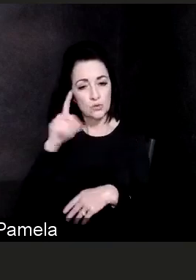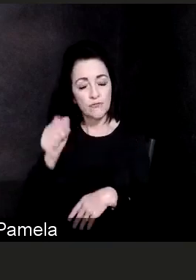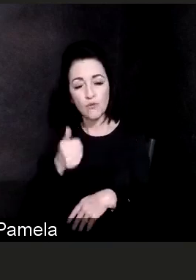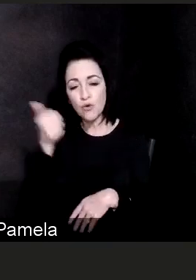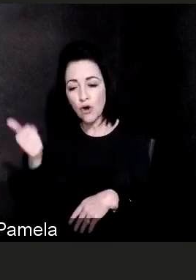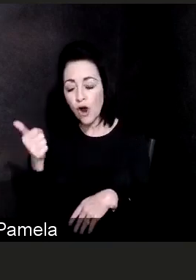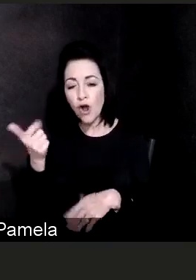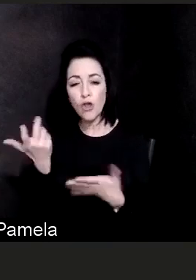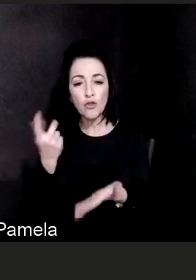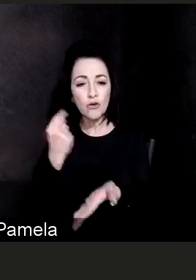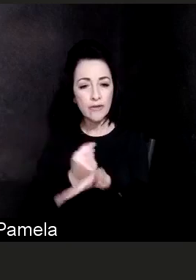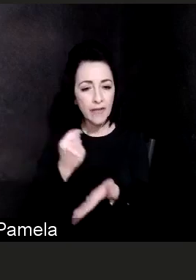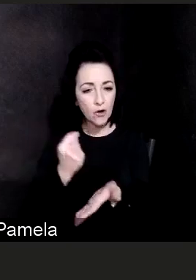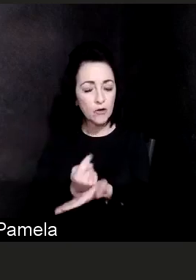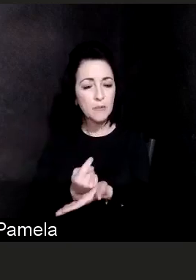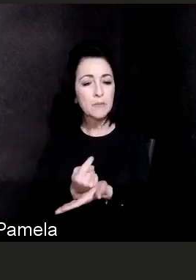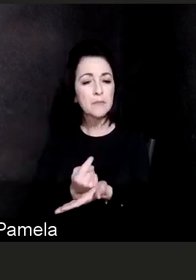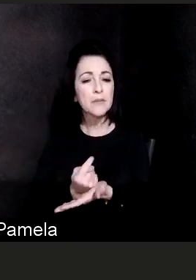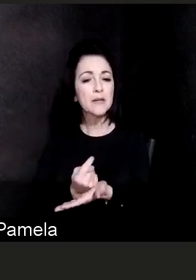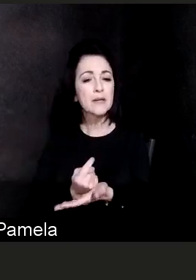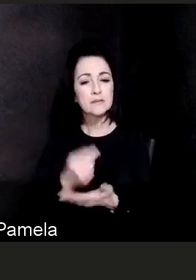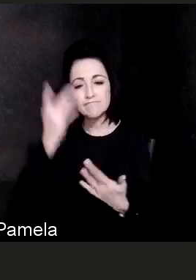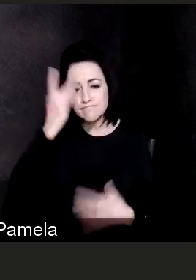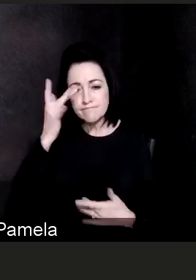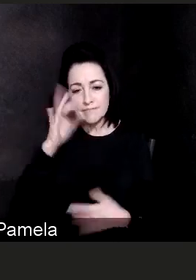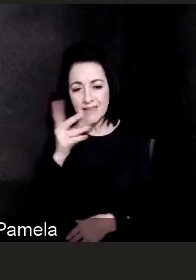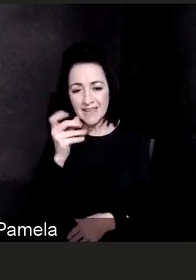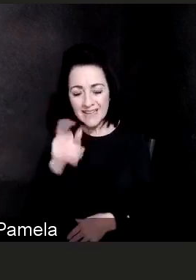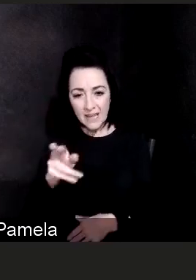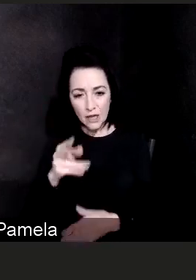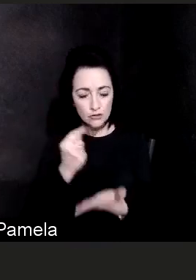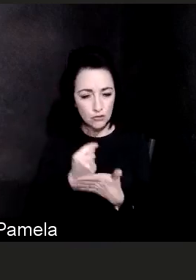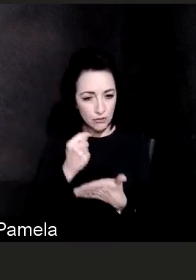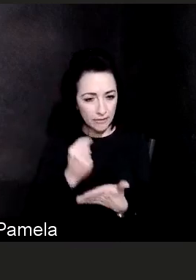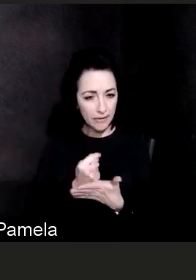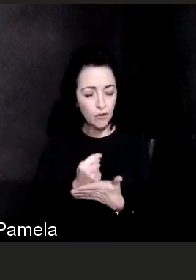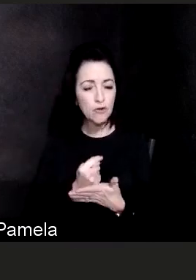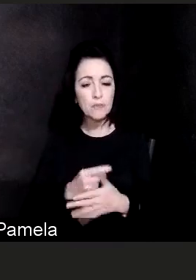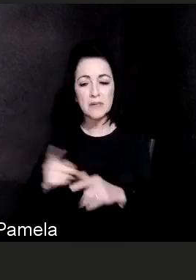and other therapeutics in other illnesses and diseases for several years,